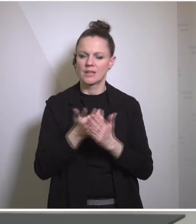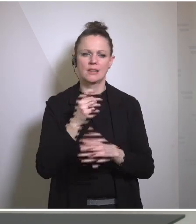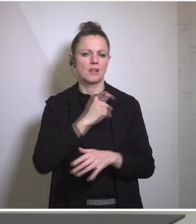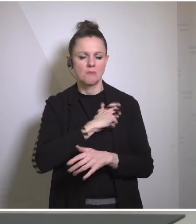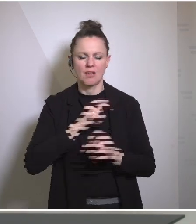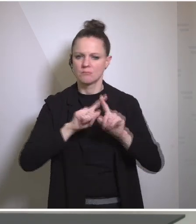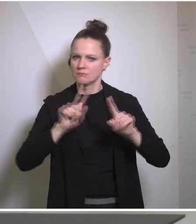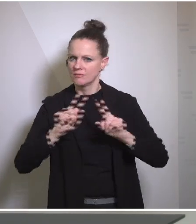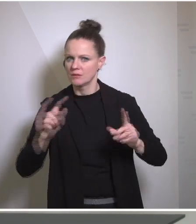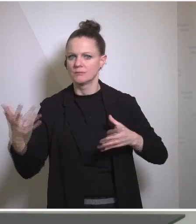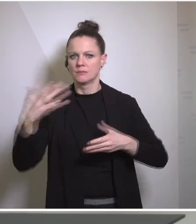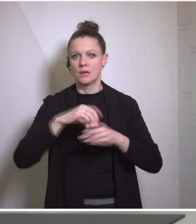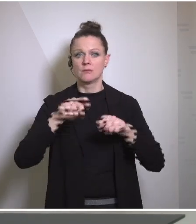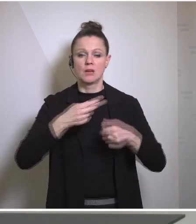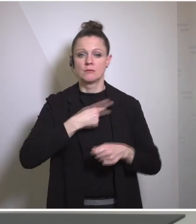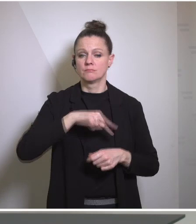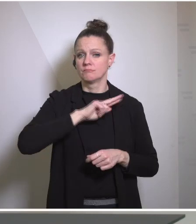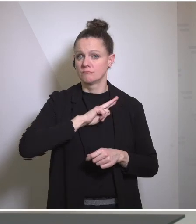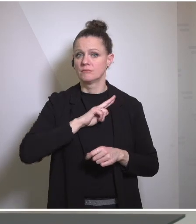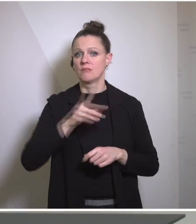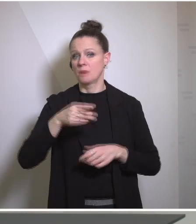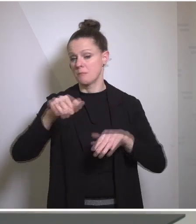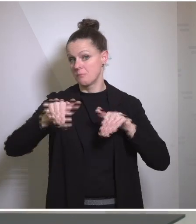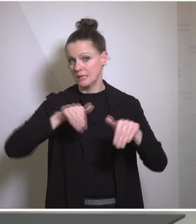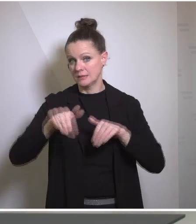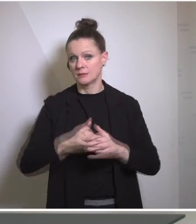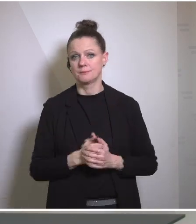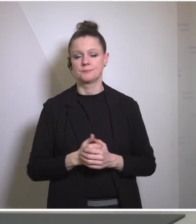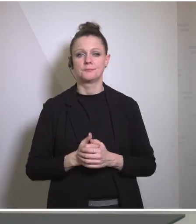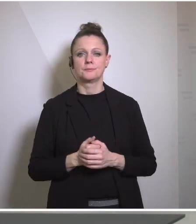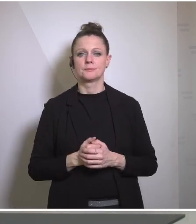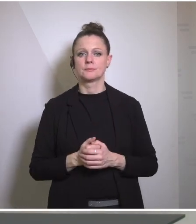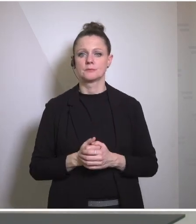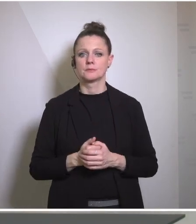that would have responsibility for naming a new prime minister an interim prime minister naming